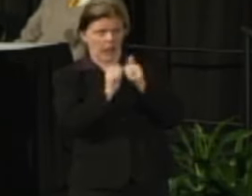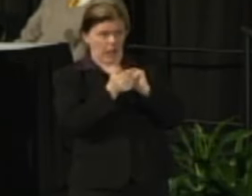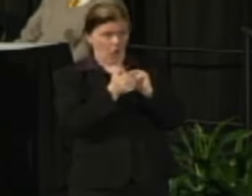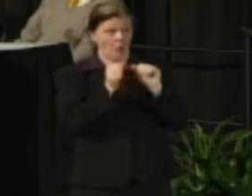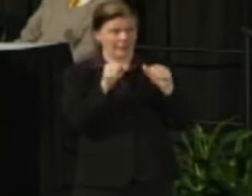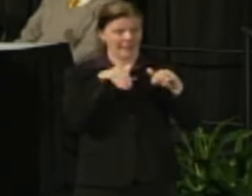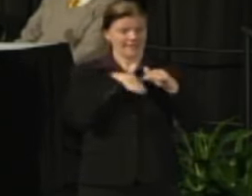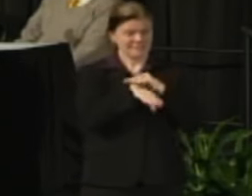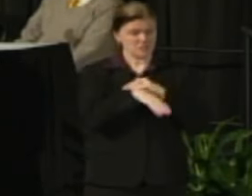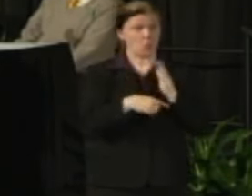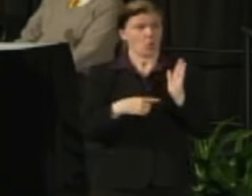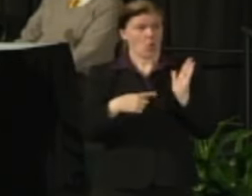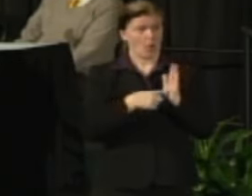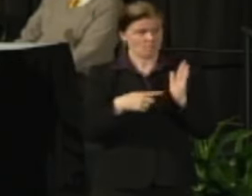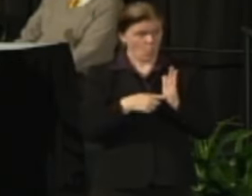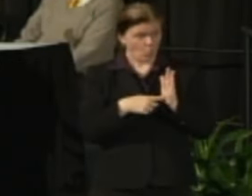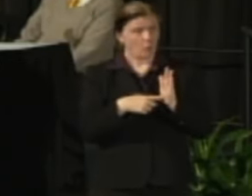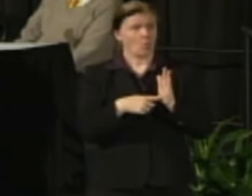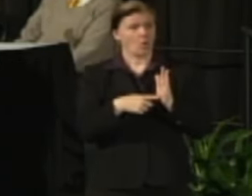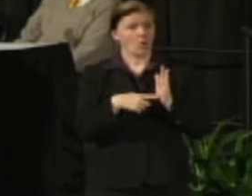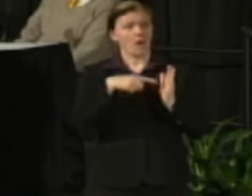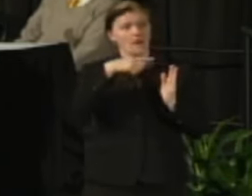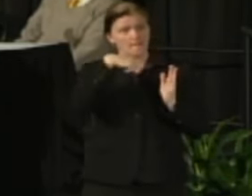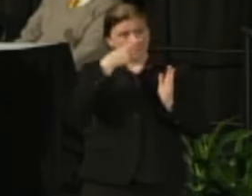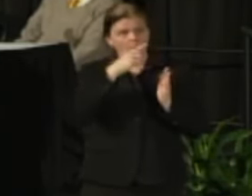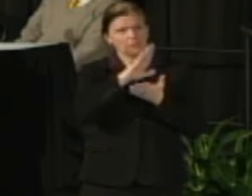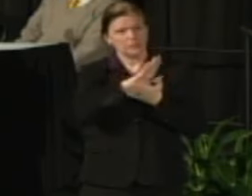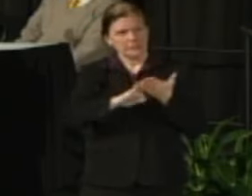affordable public higher education in southeastern Wisconsin?